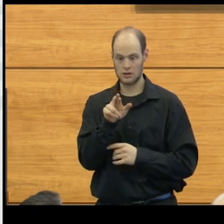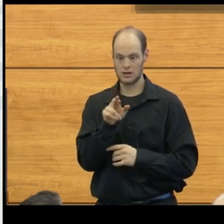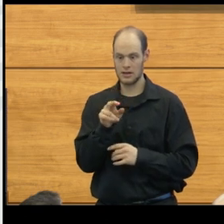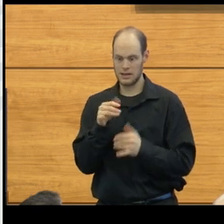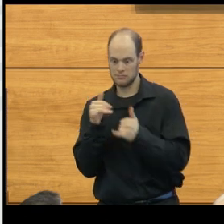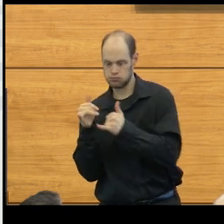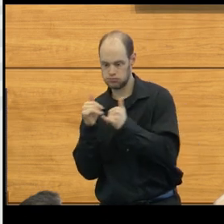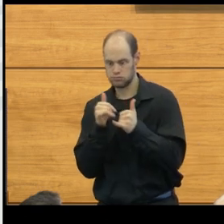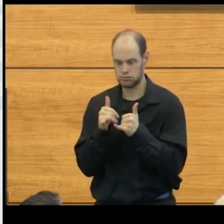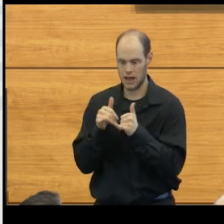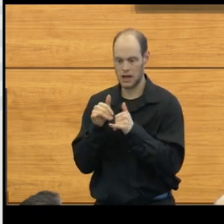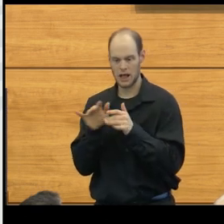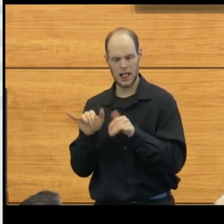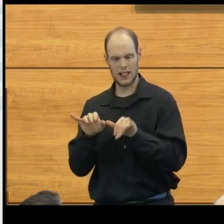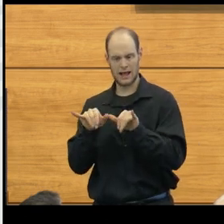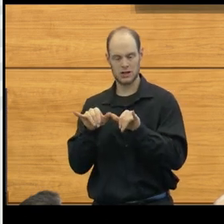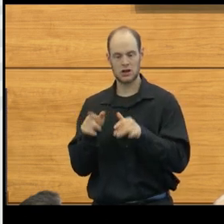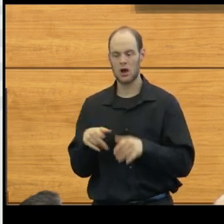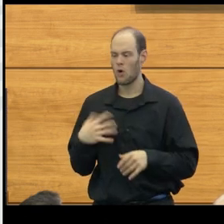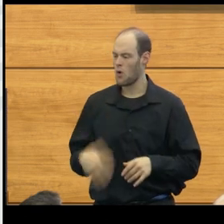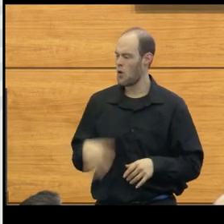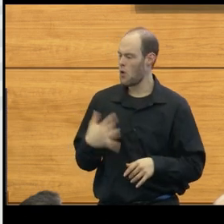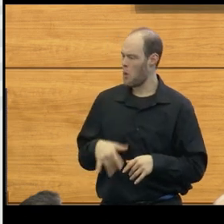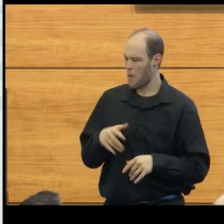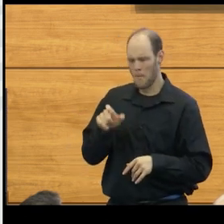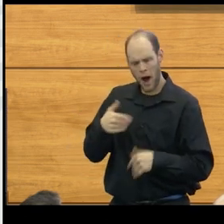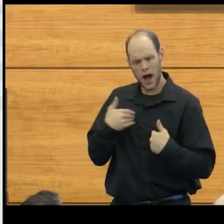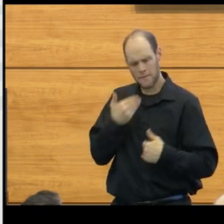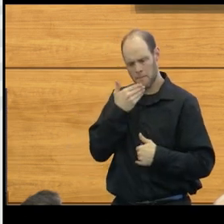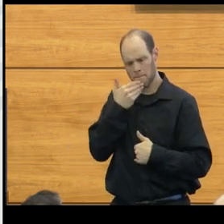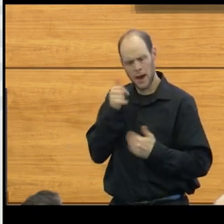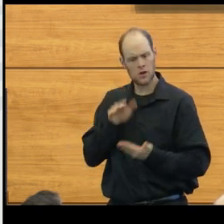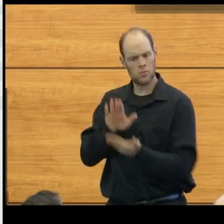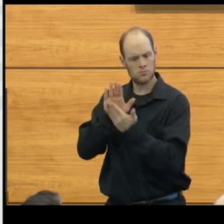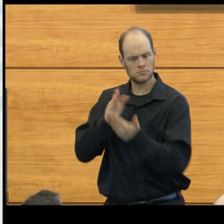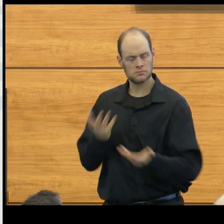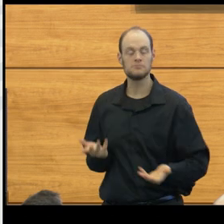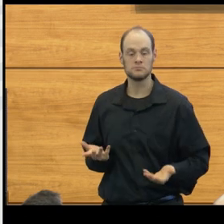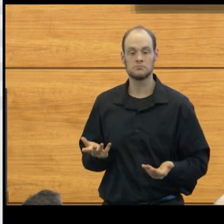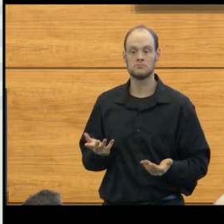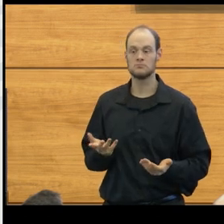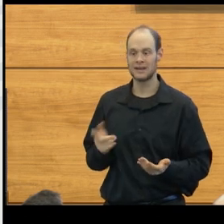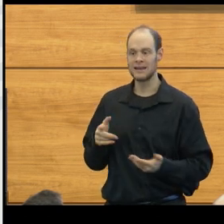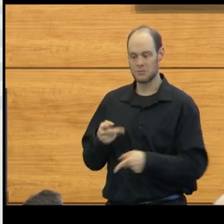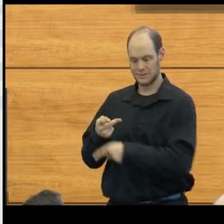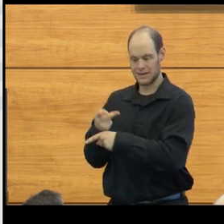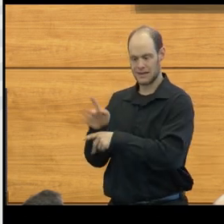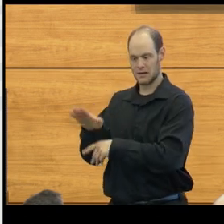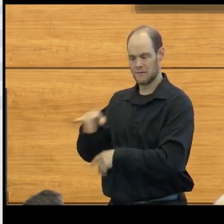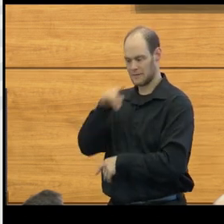and an engineer, said, there must be some better system. He was taking care of his child in the hospital